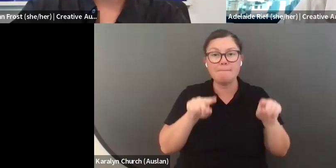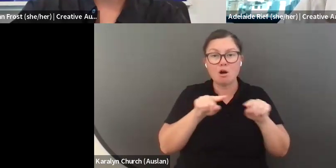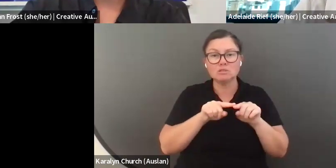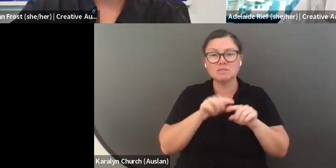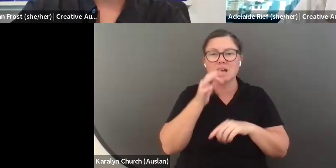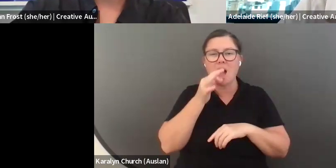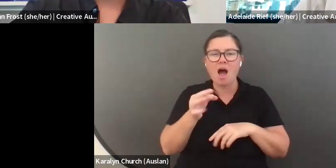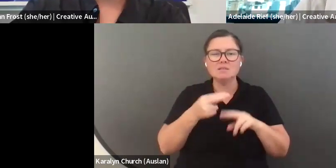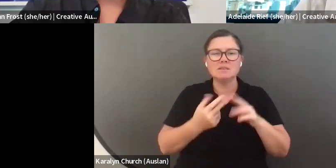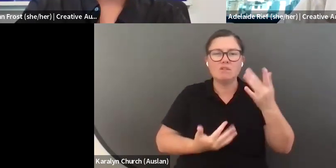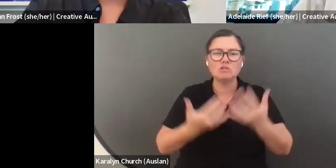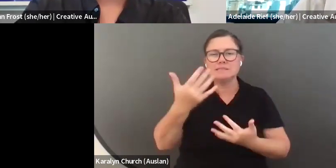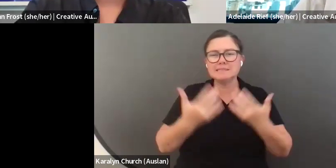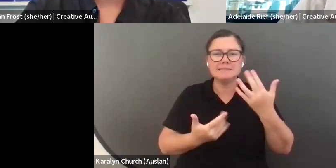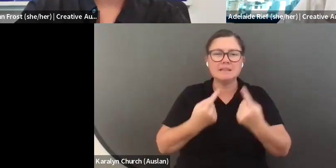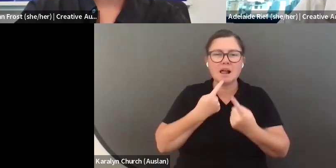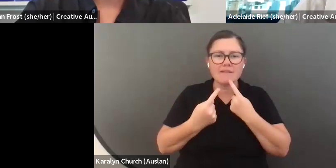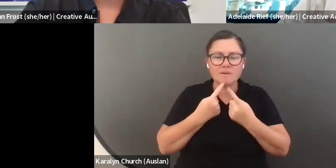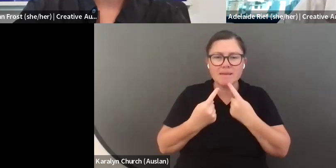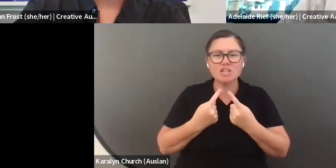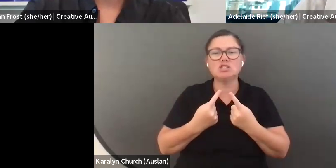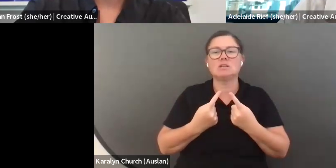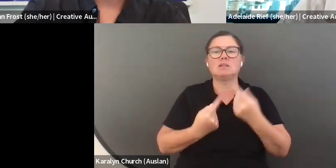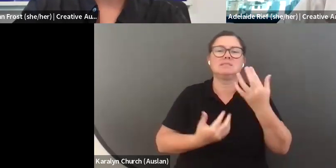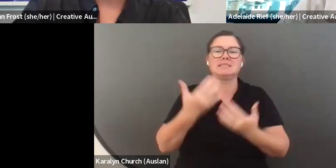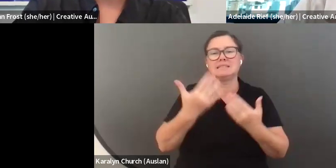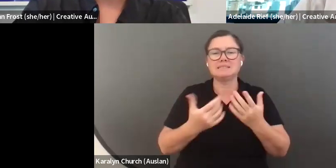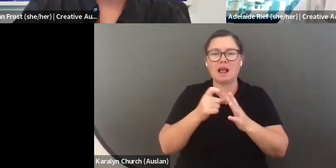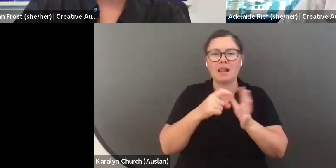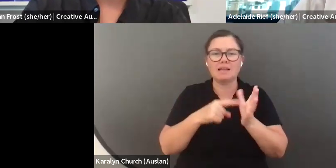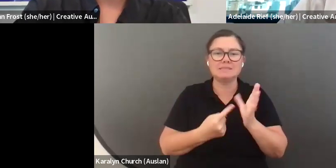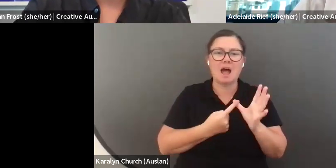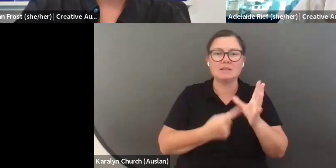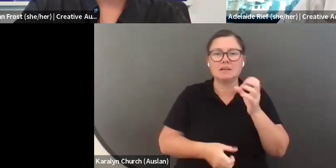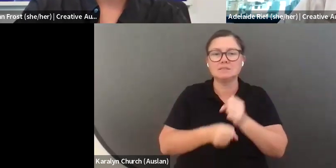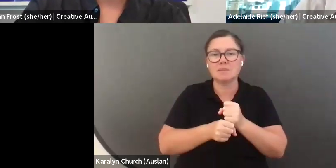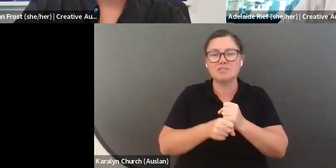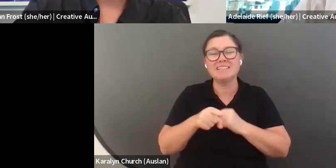that you are comfortable with. So that the assessors can understand the way you would like